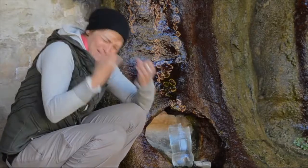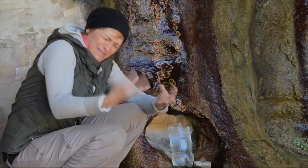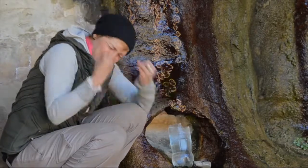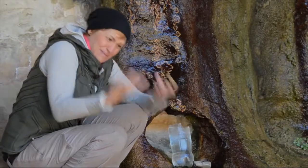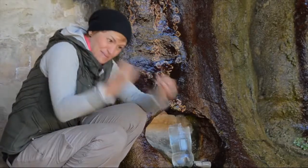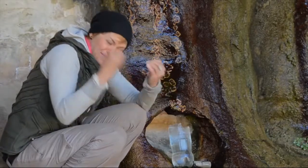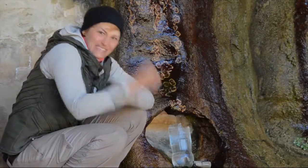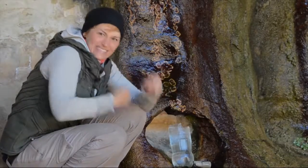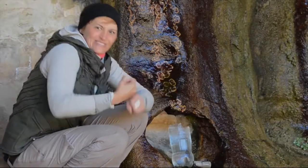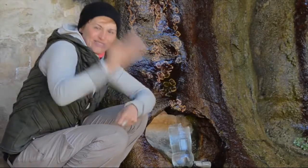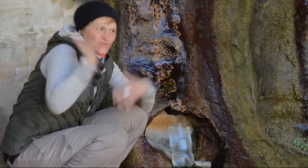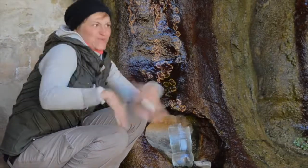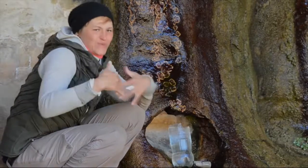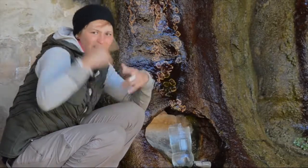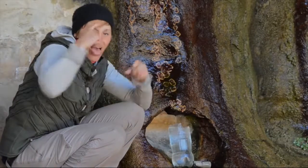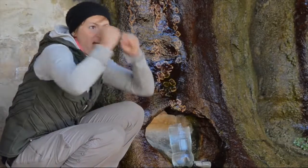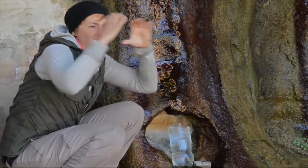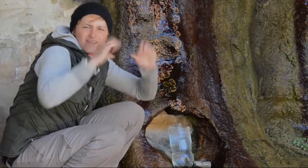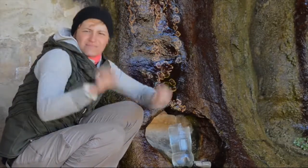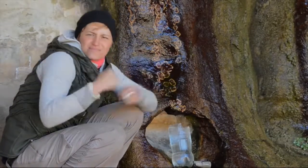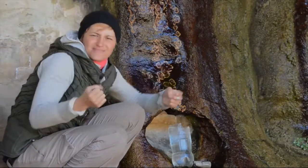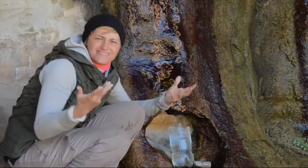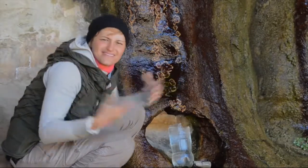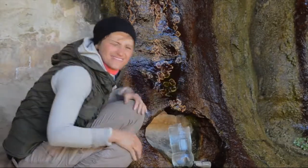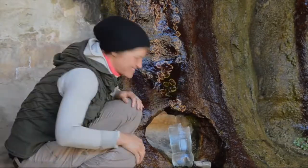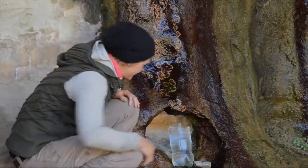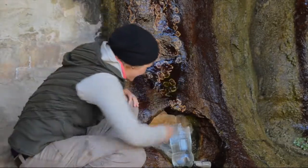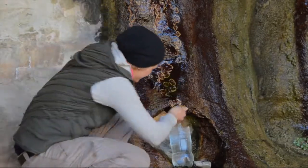2011, knowing that the same water flows from the Stone Age years and years ago is awesome.